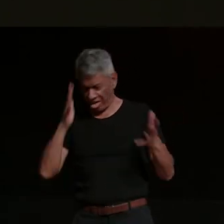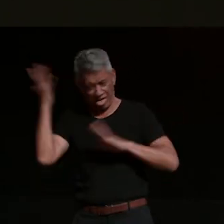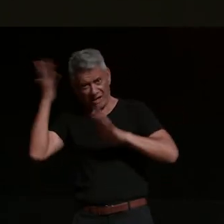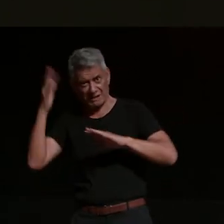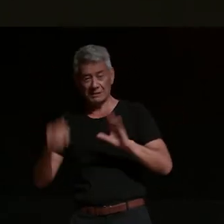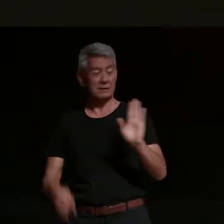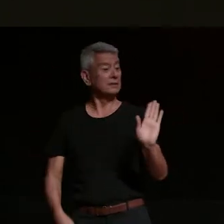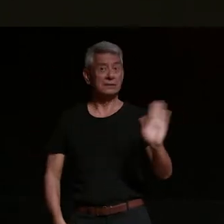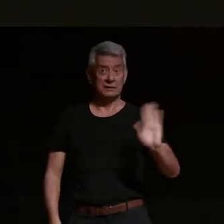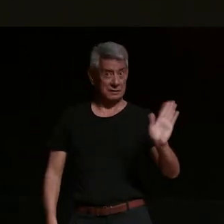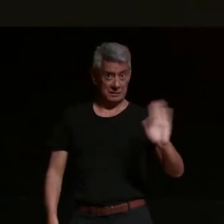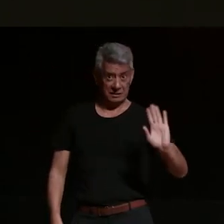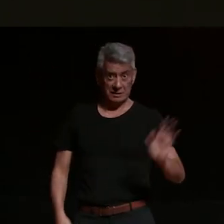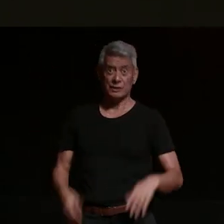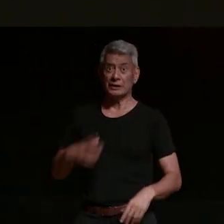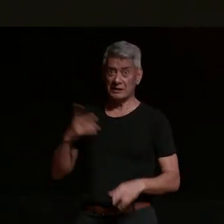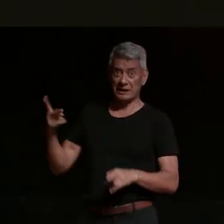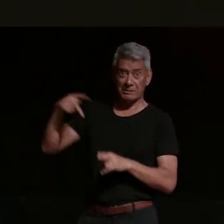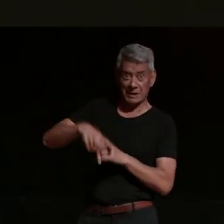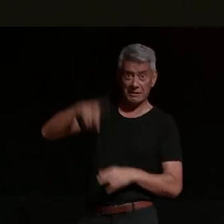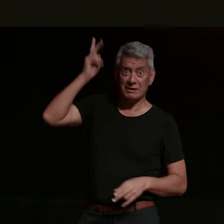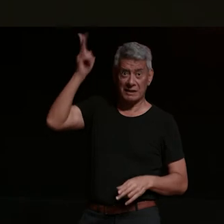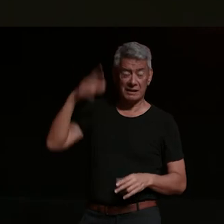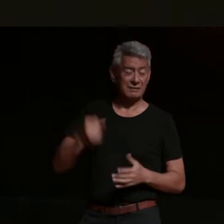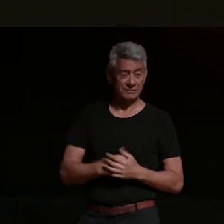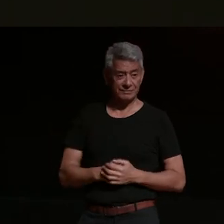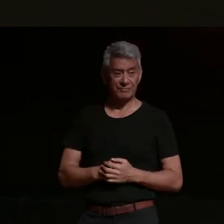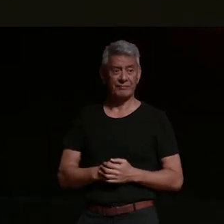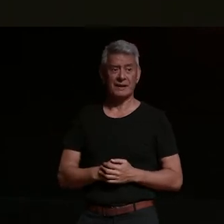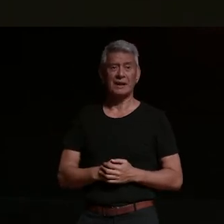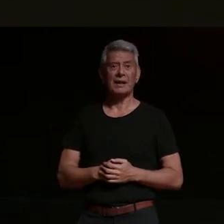had some red electrical tape in his bike bag and he went well put your finger back together